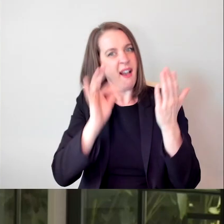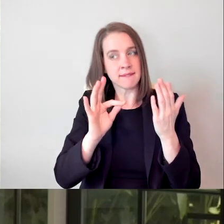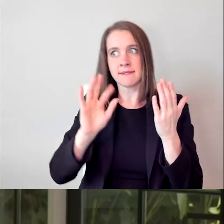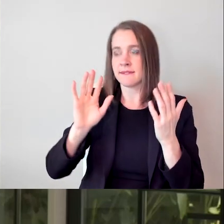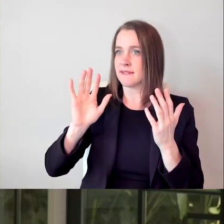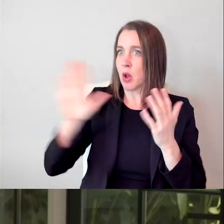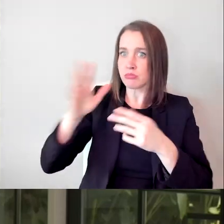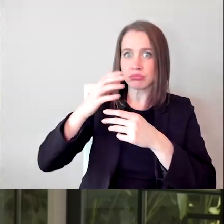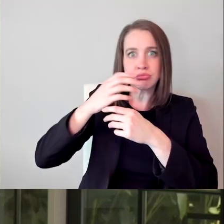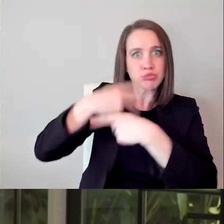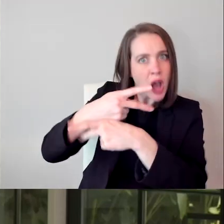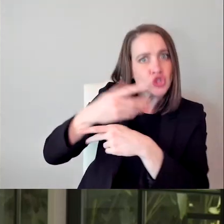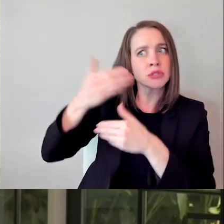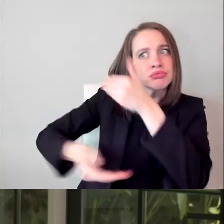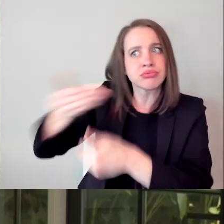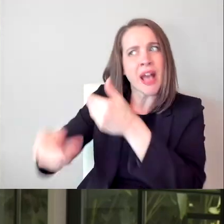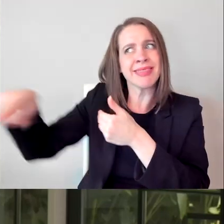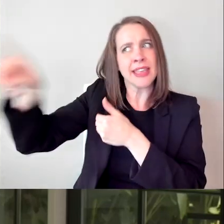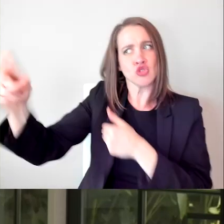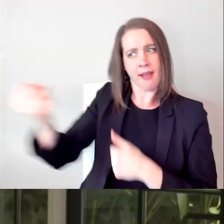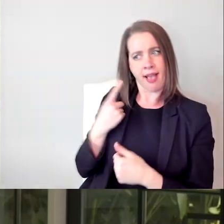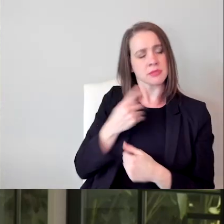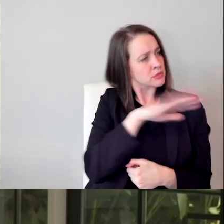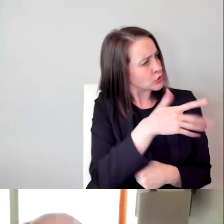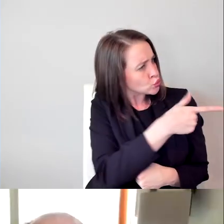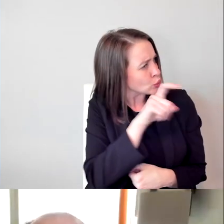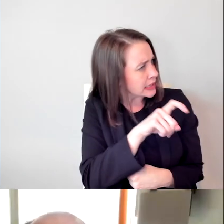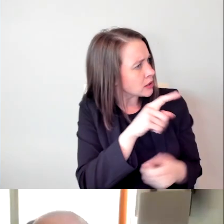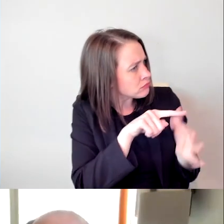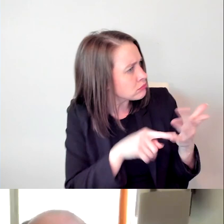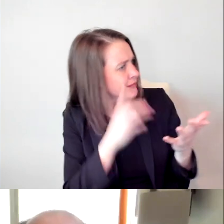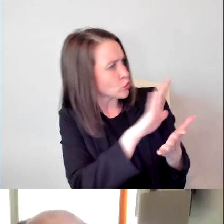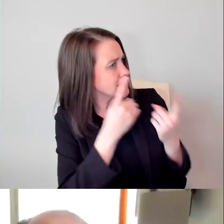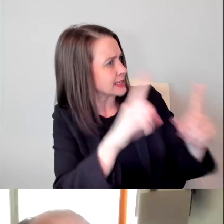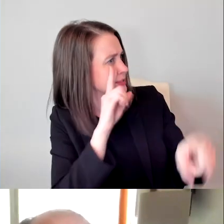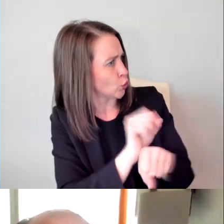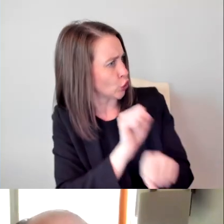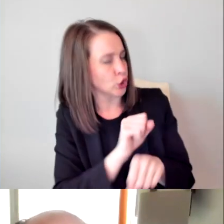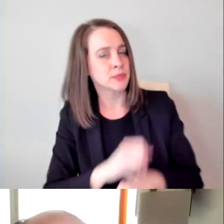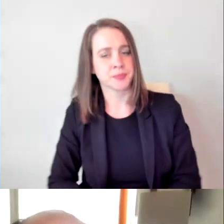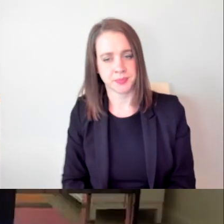where they ask you, what do you need to do your job? Right. It's just not--